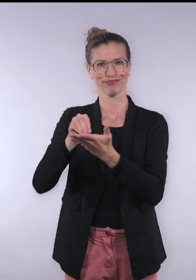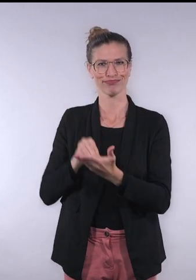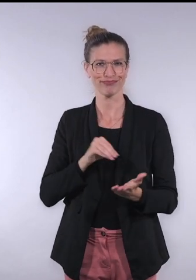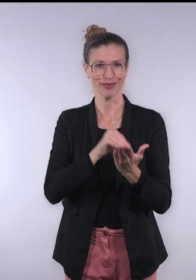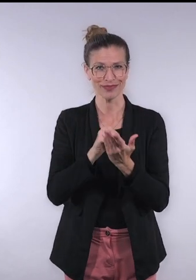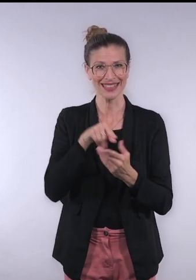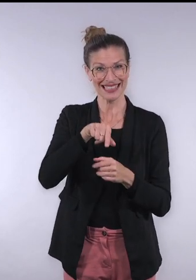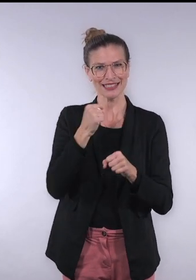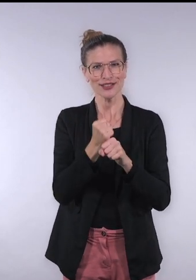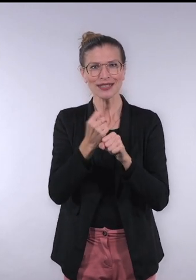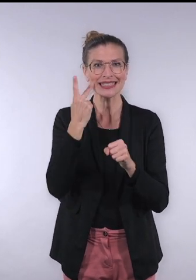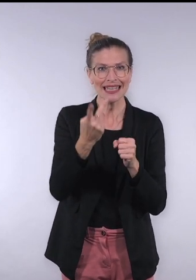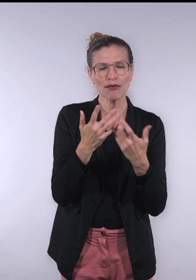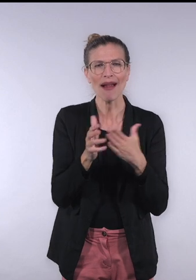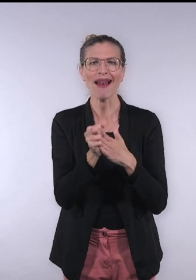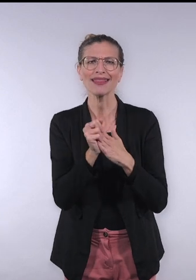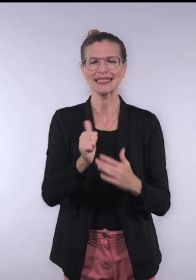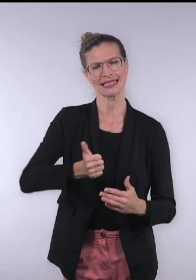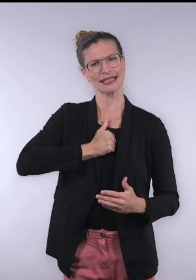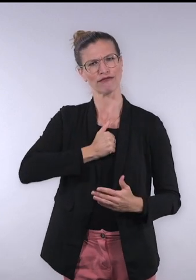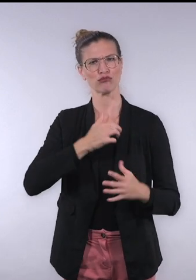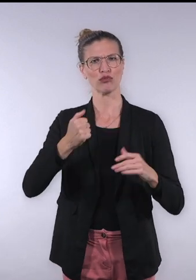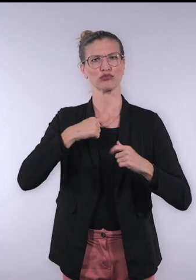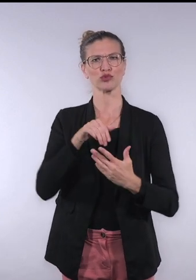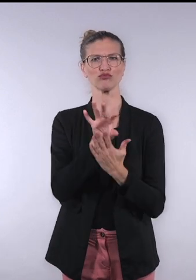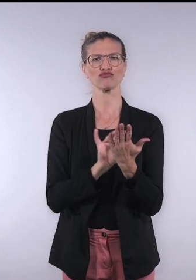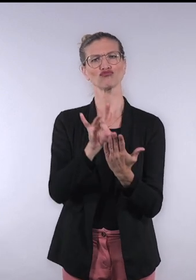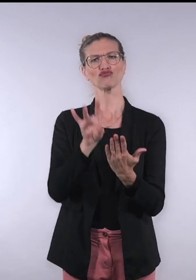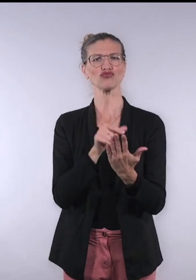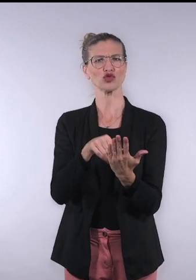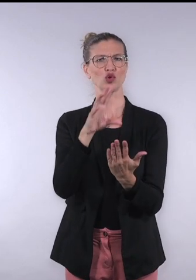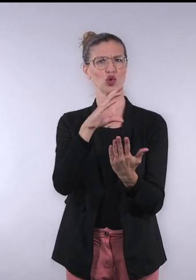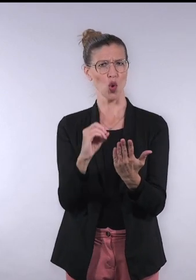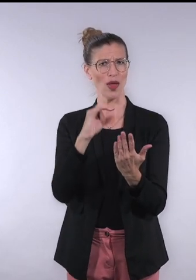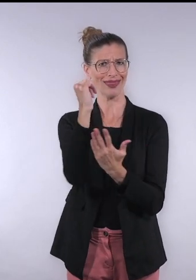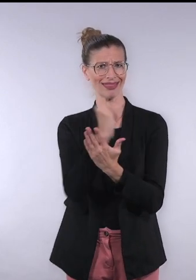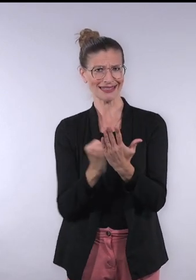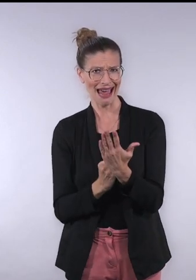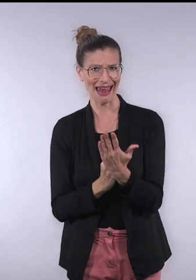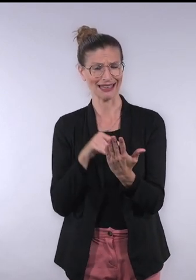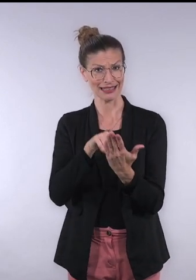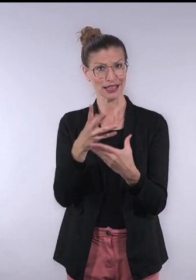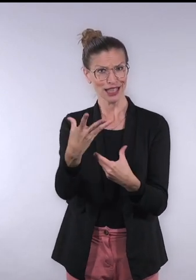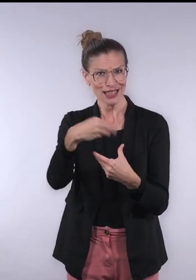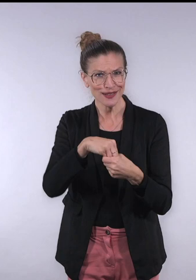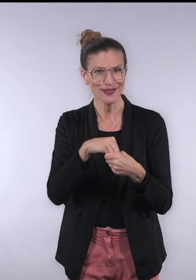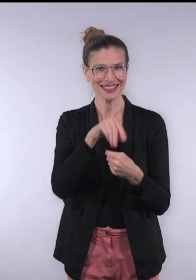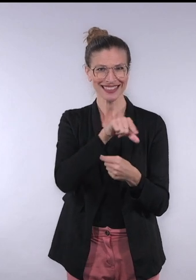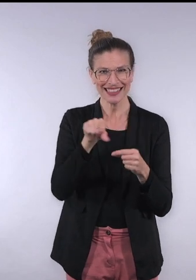Our self-advocates have been leaders in ensuring that we are doing co-design, really inclusive co-design.